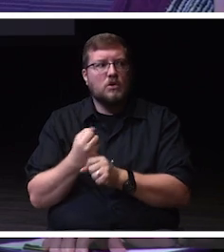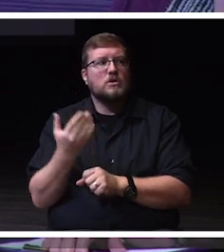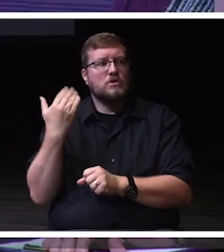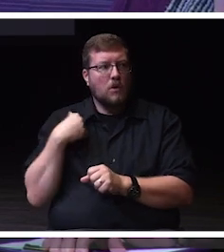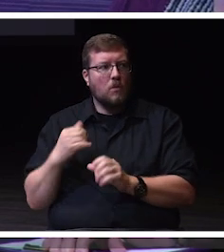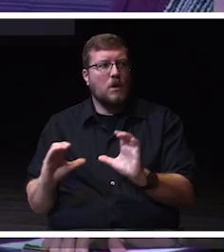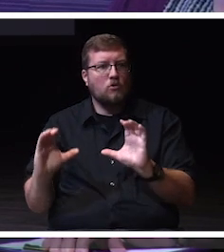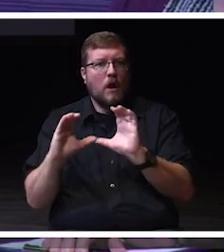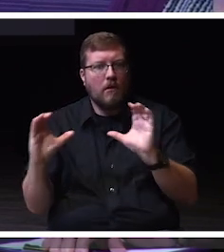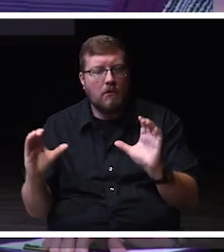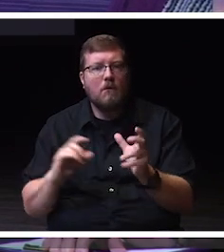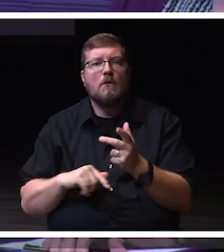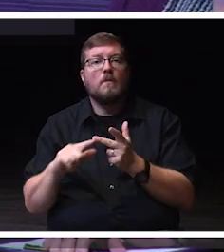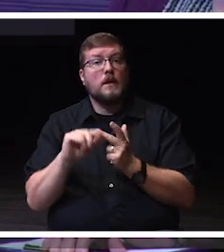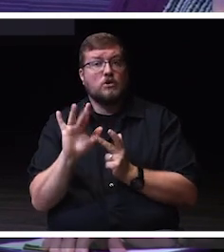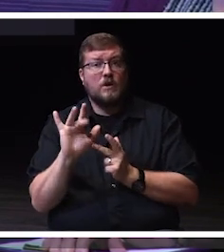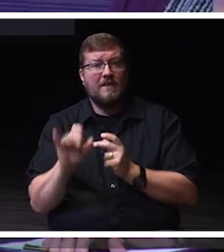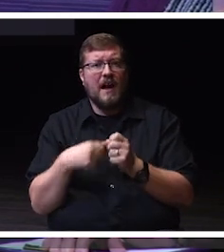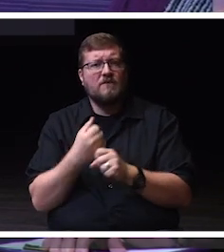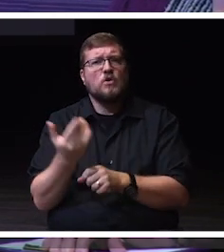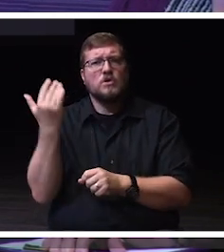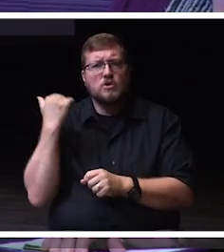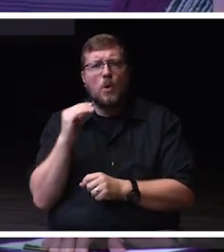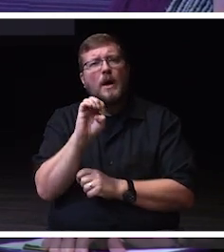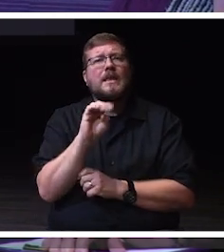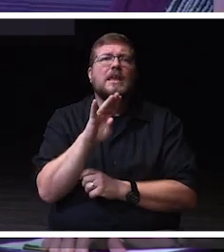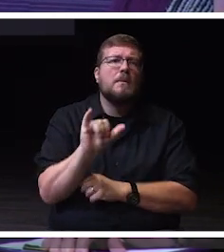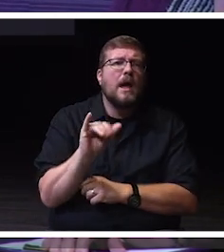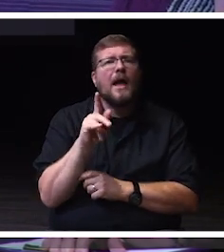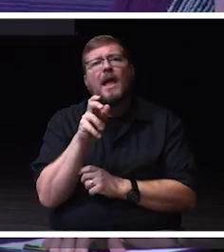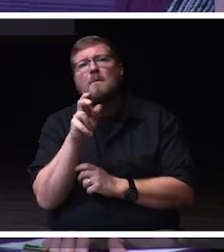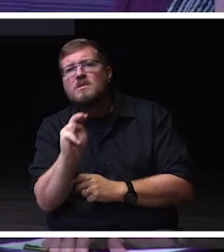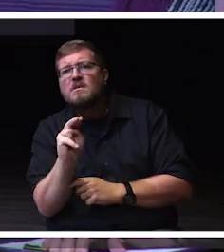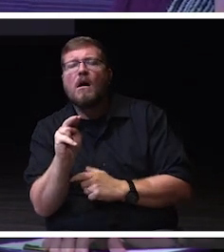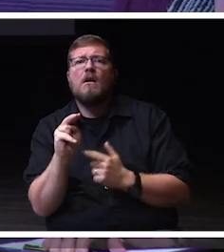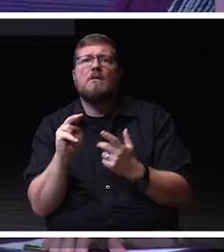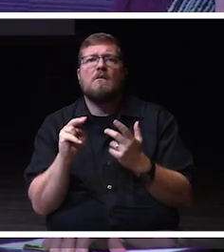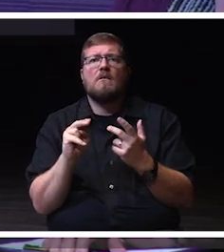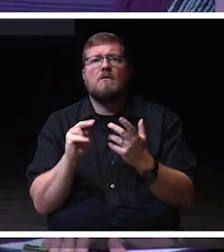at the time, eBay and Amazon, were beginning to be a legit business.